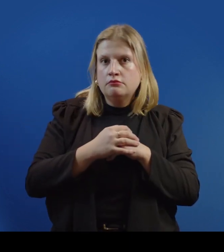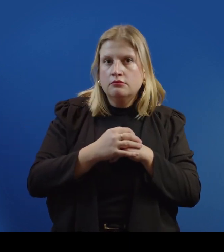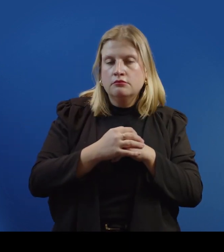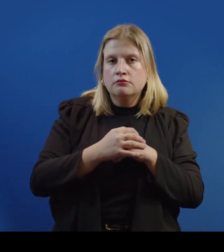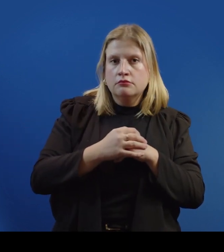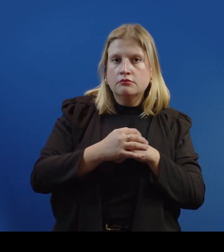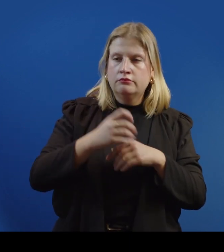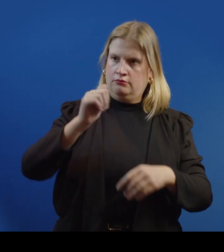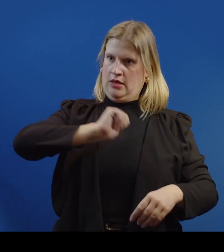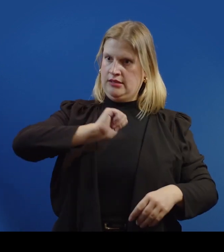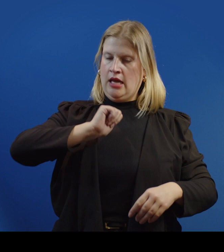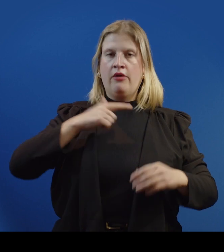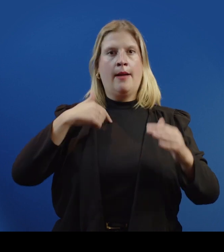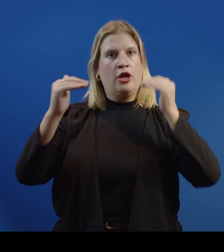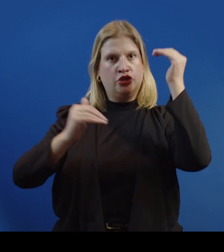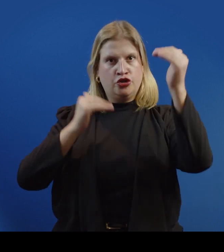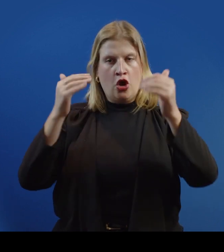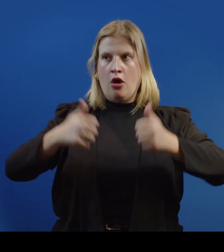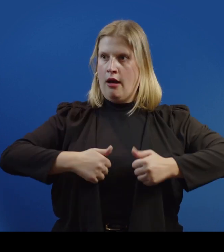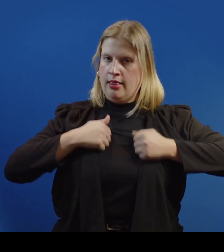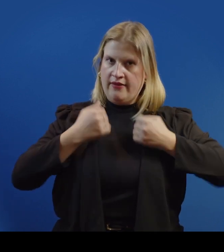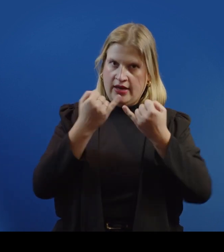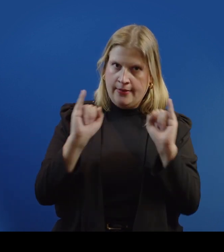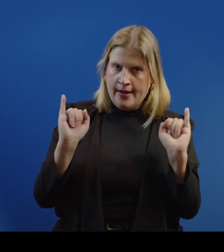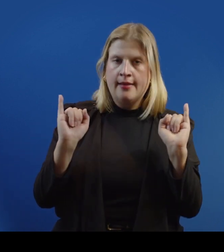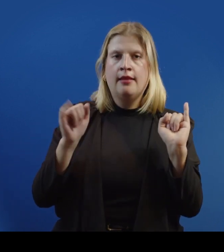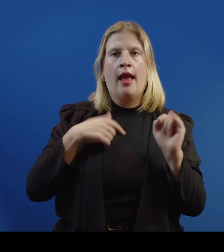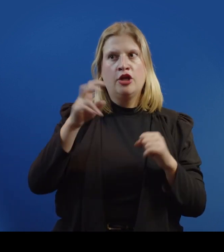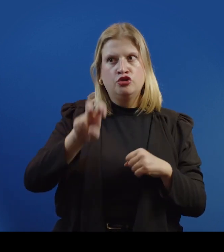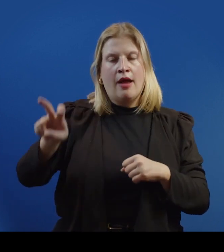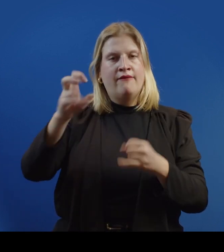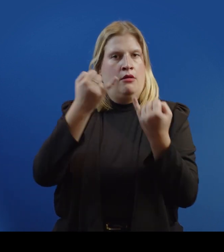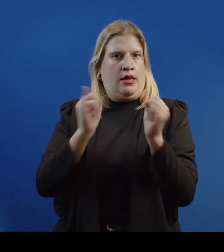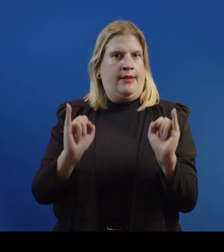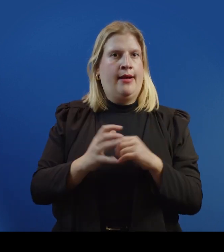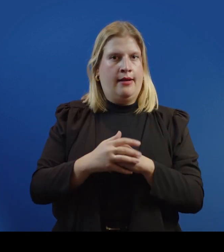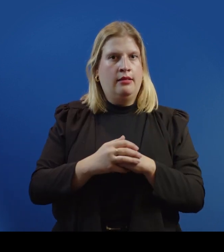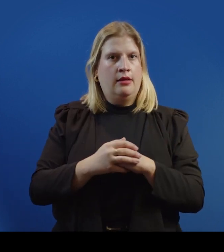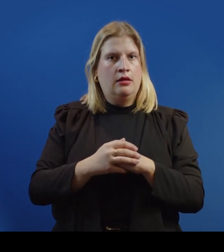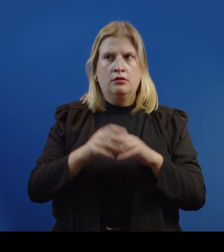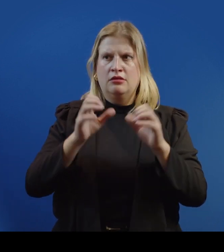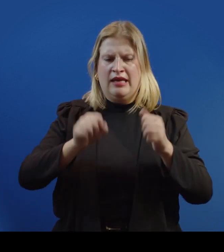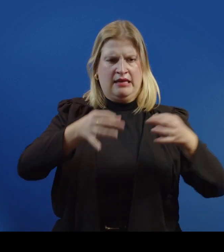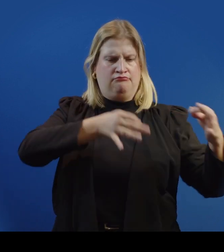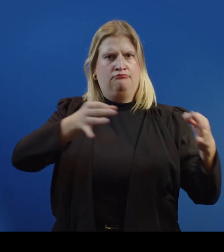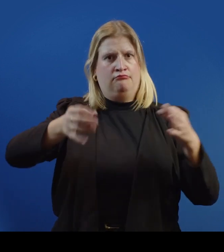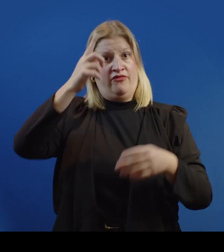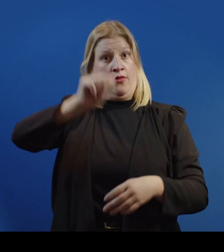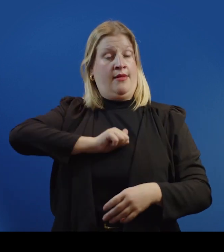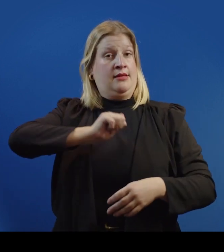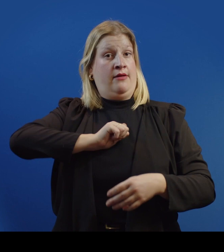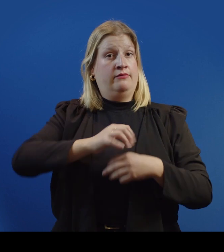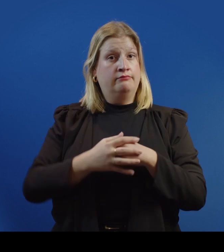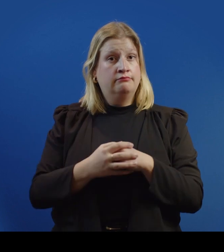Because I'm an adult. I live independently, and I travel independently, and I can make my own decisions.